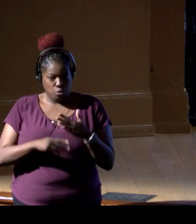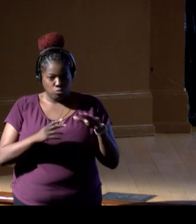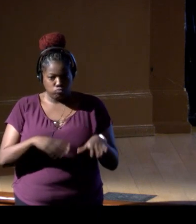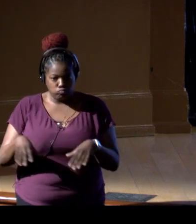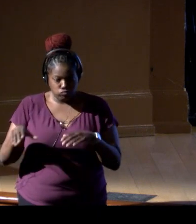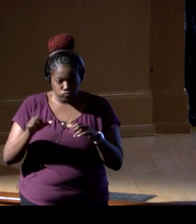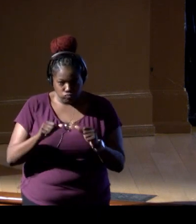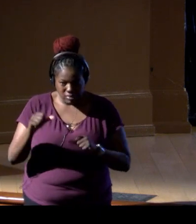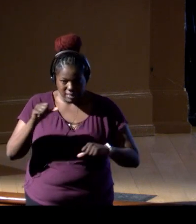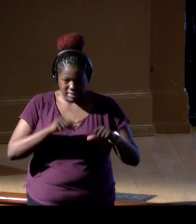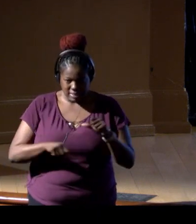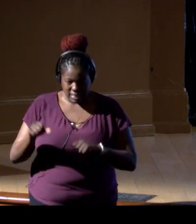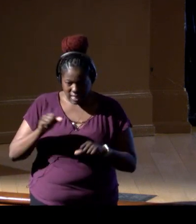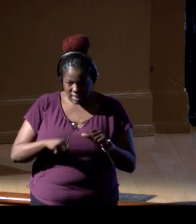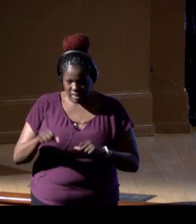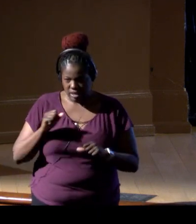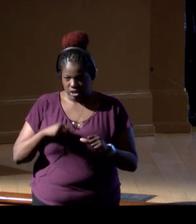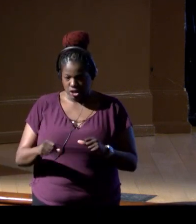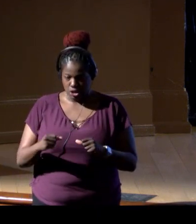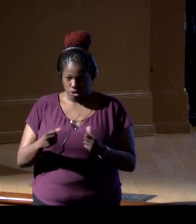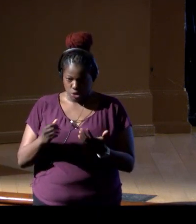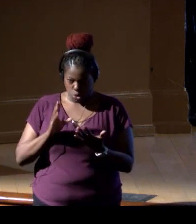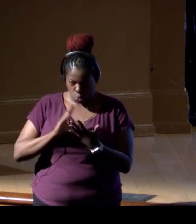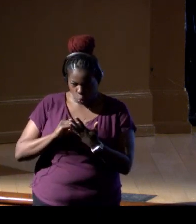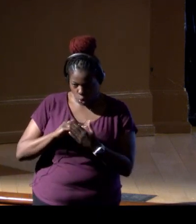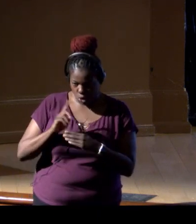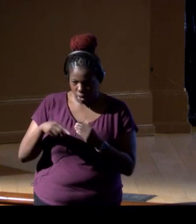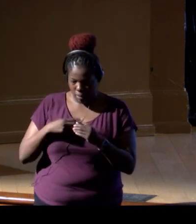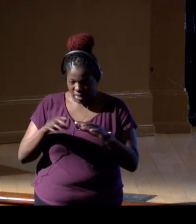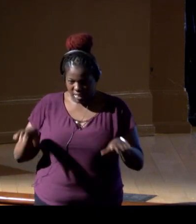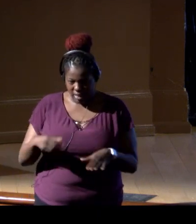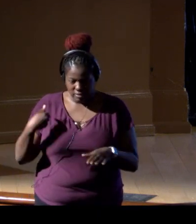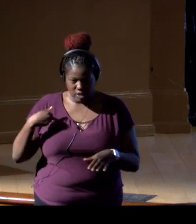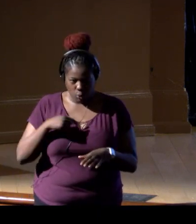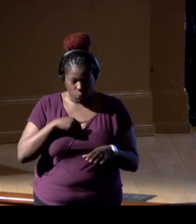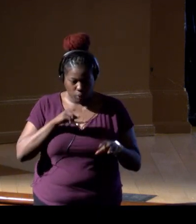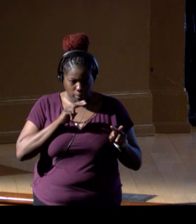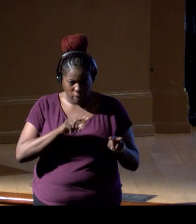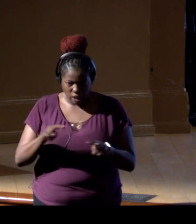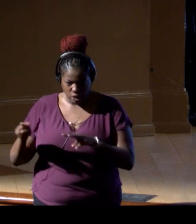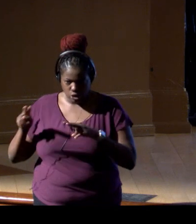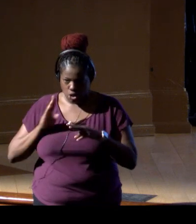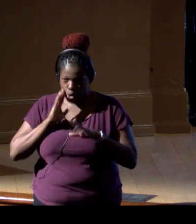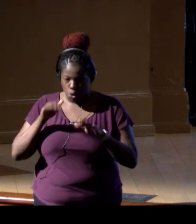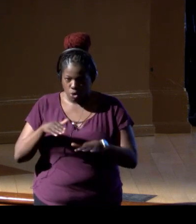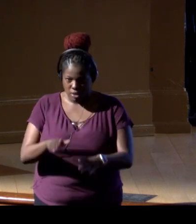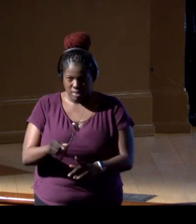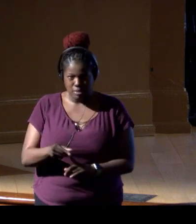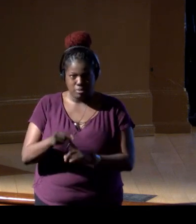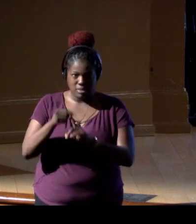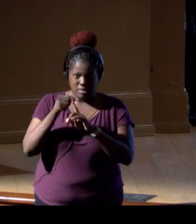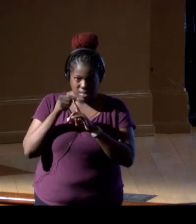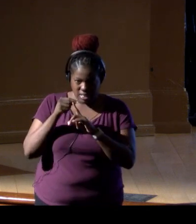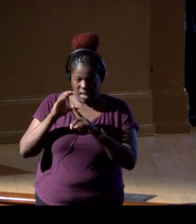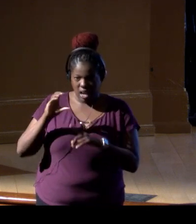to inform decisions on the activities that we oversee in the ocean, and in particular, in the Outer Continental Shelf.